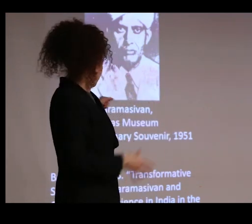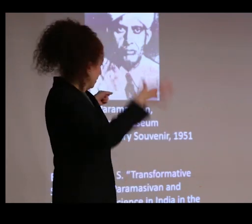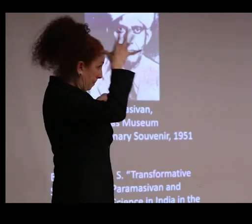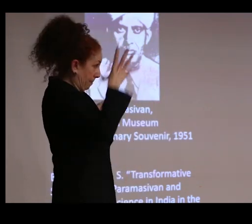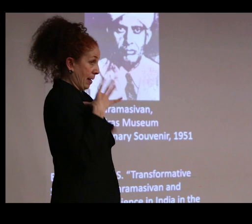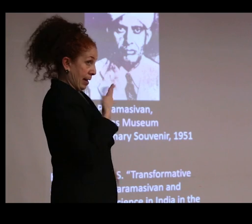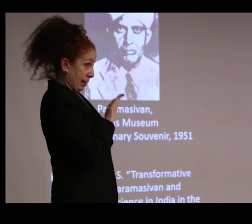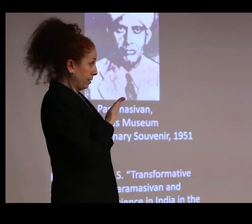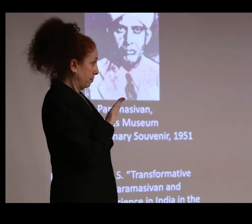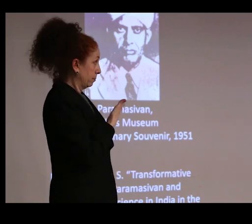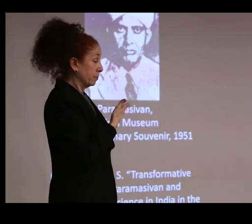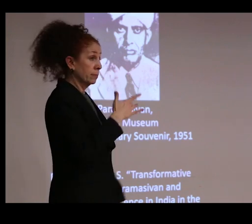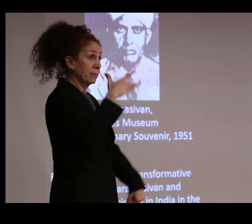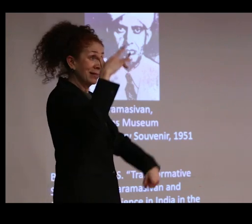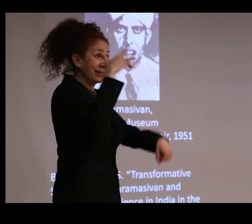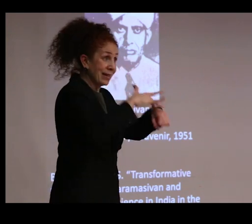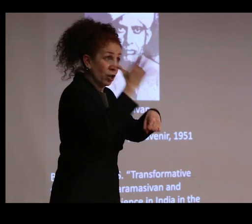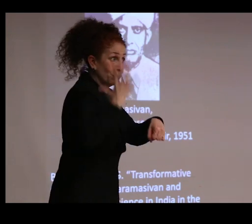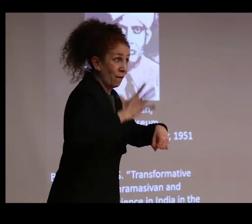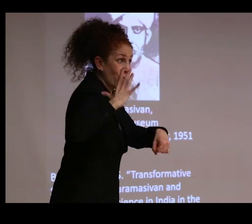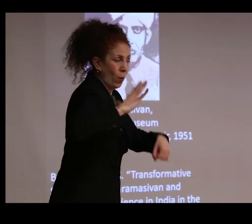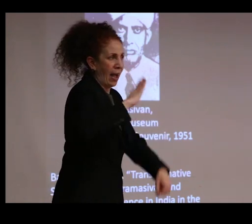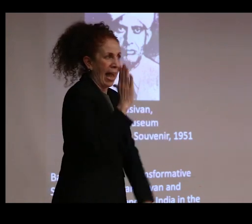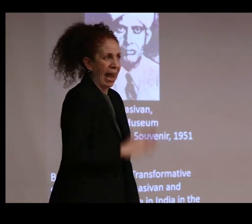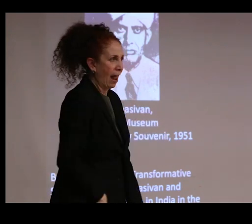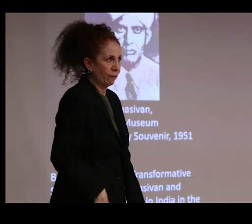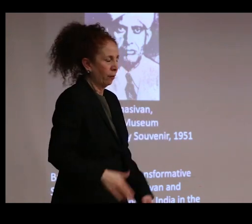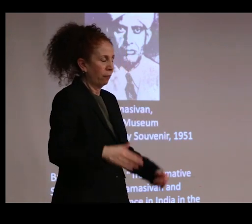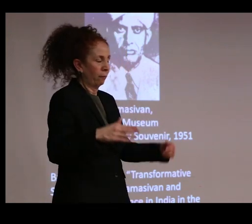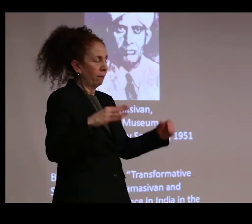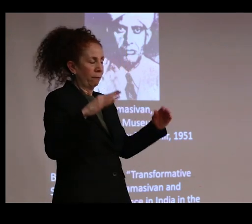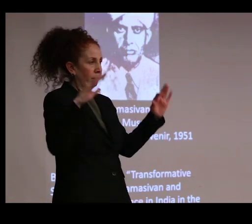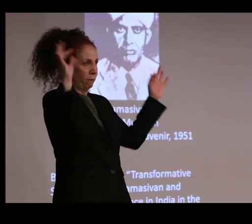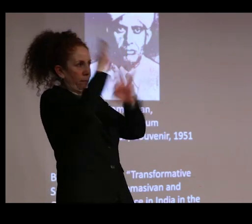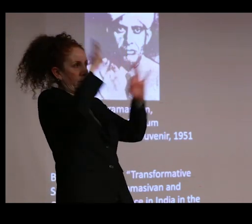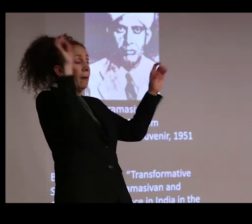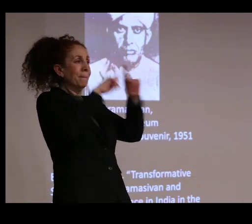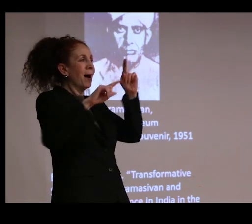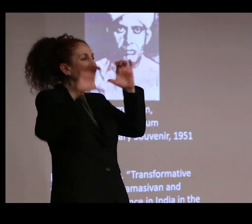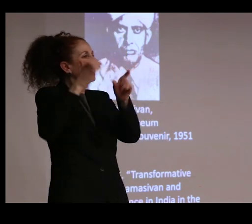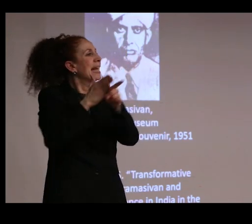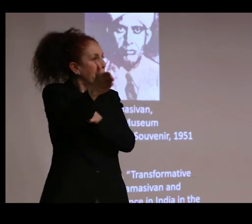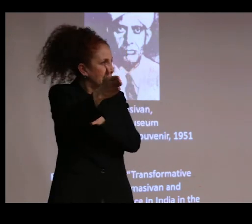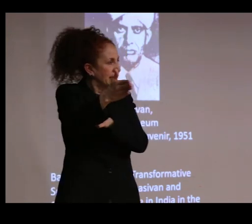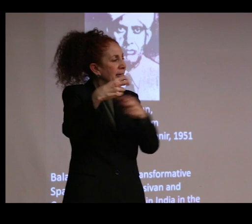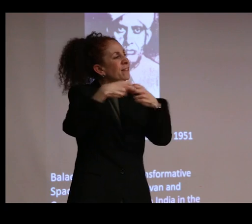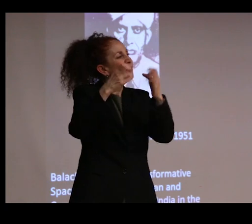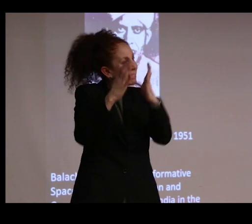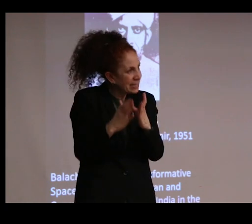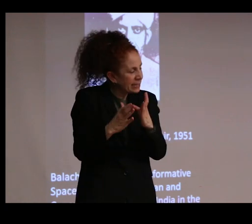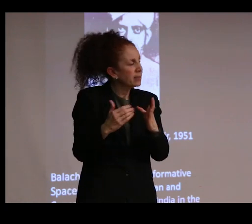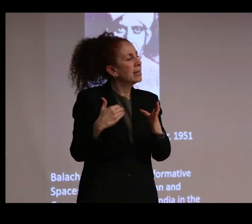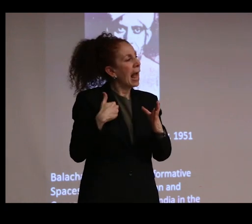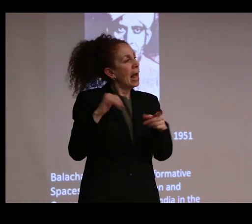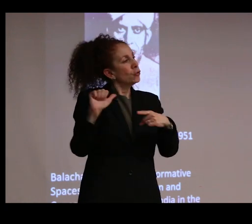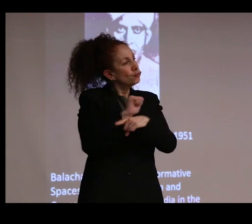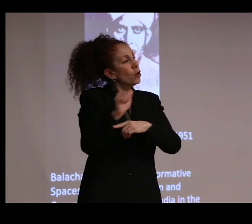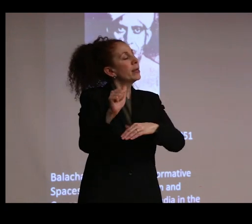had actually never worked on museum objects before this job. But he was a chemist and a physicist and actually was trained under Nobel Prize winner